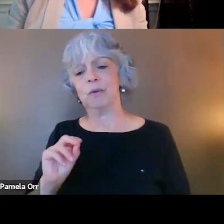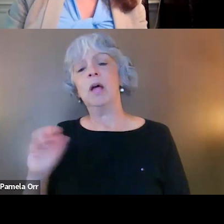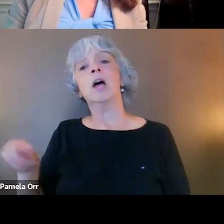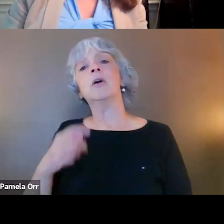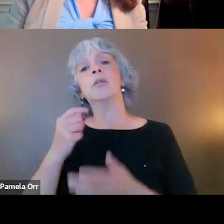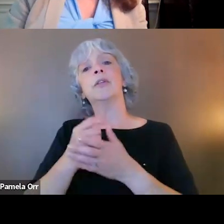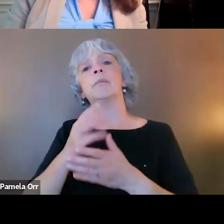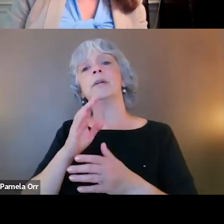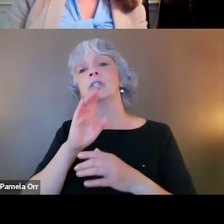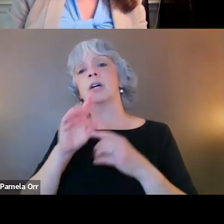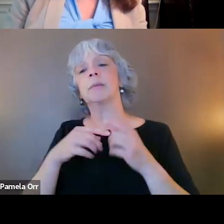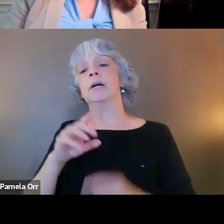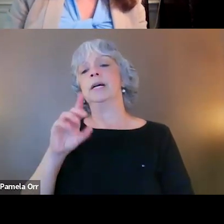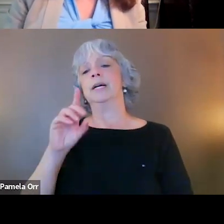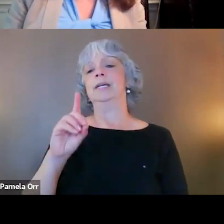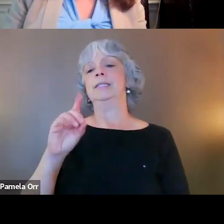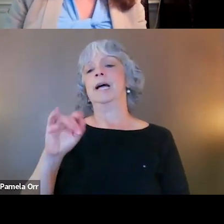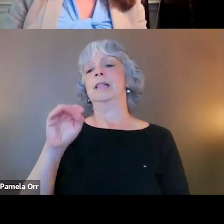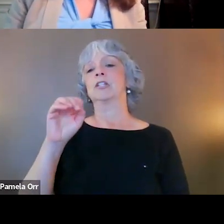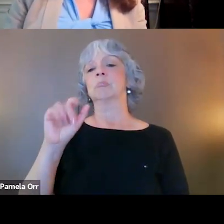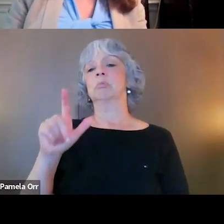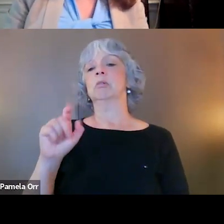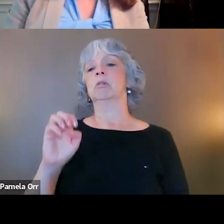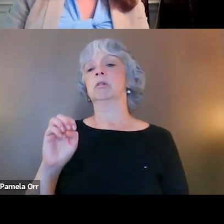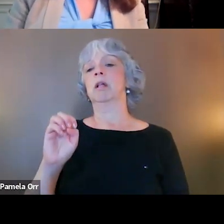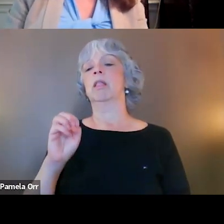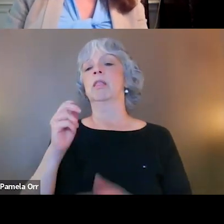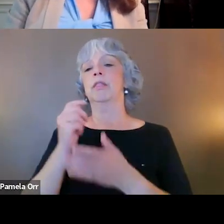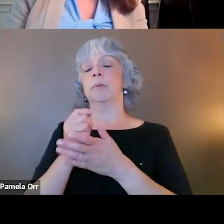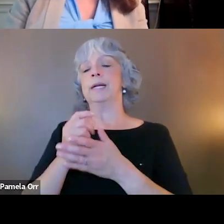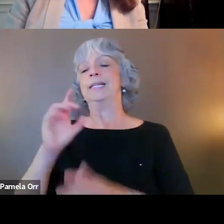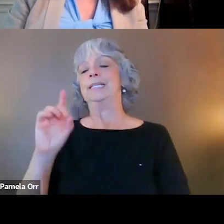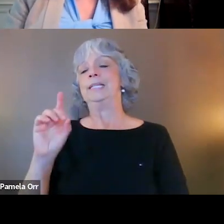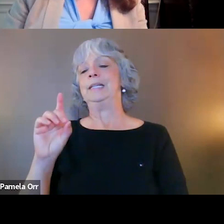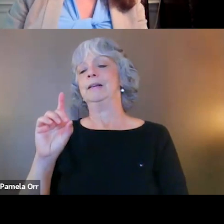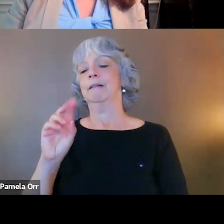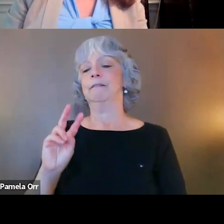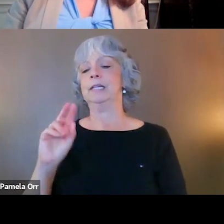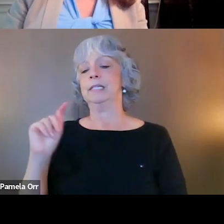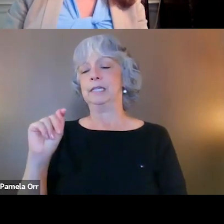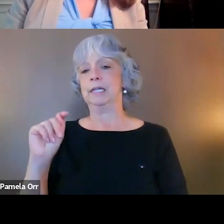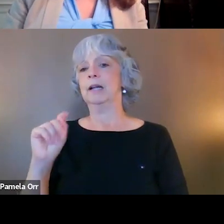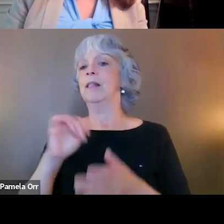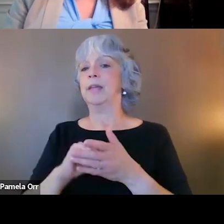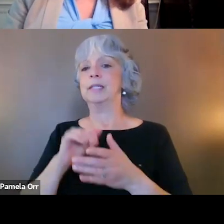is dialectical behavior therapy or DBT. Now, DBT was not created to be a PTSD treatment.